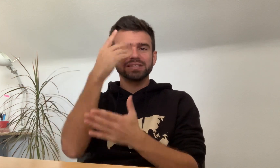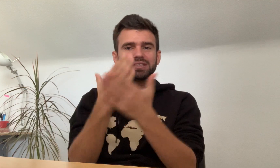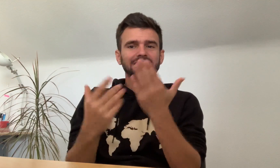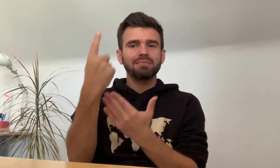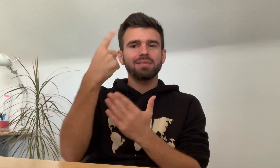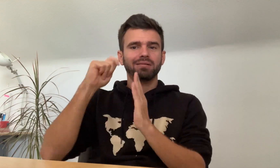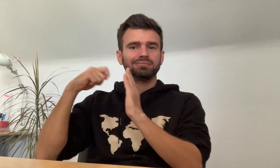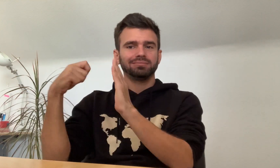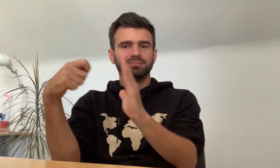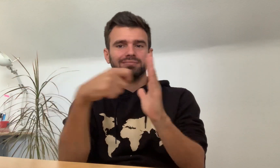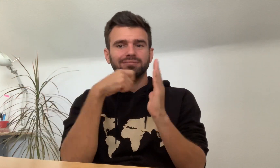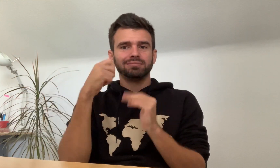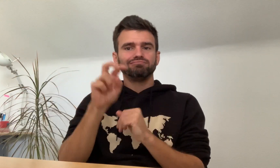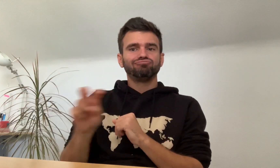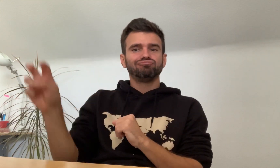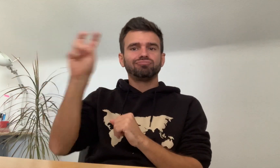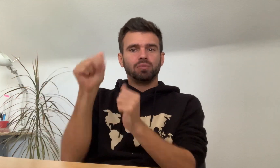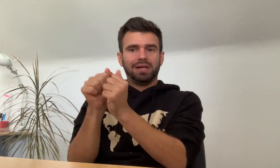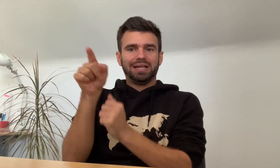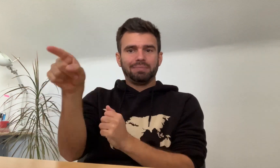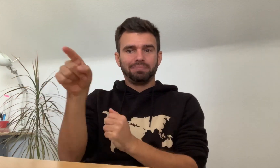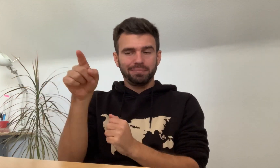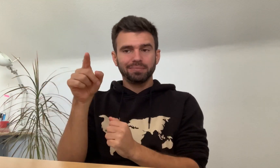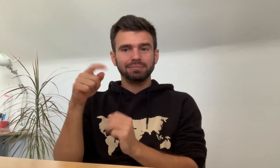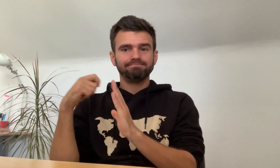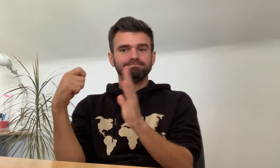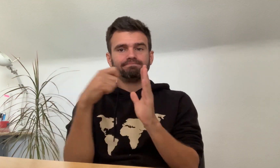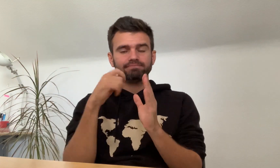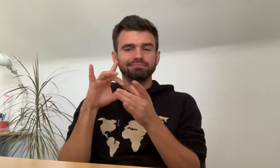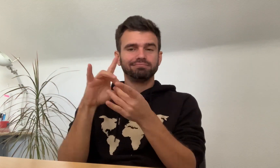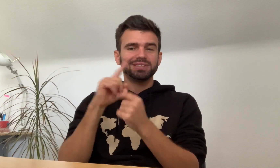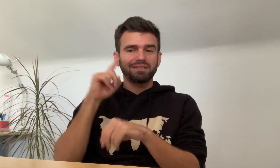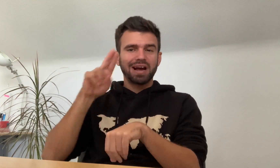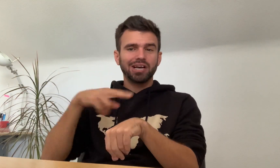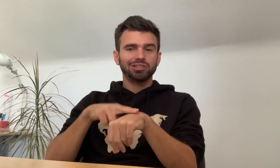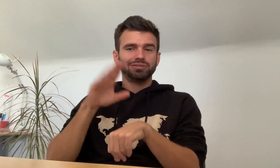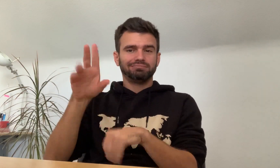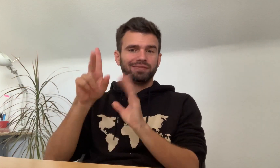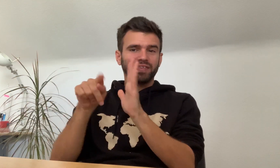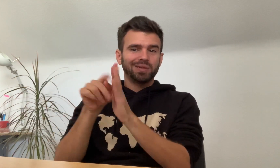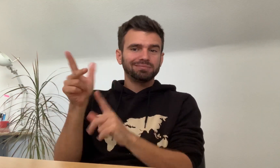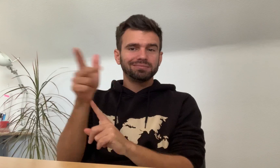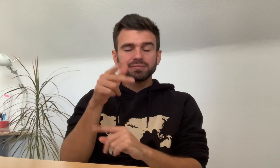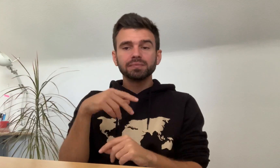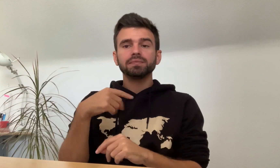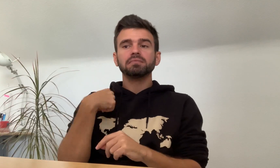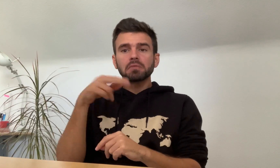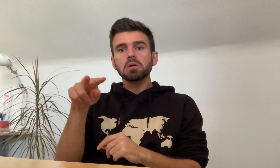He was looking for someone to travel with him and take videos for DeafNation.